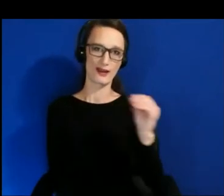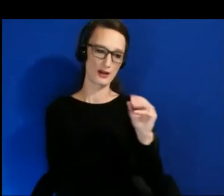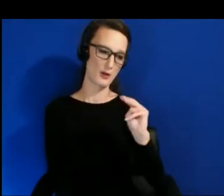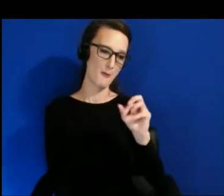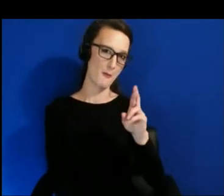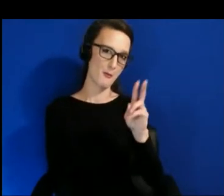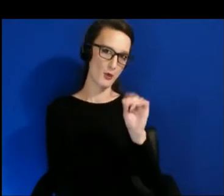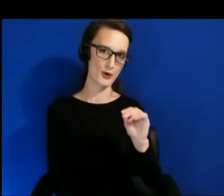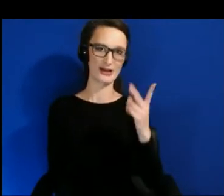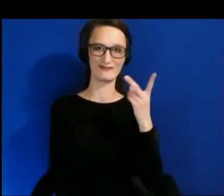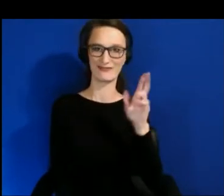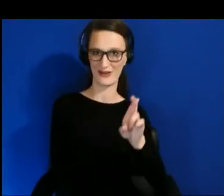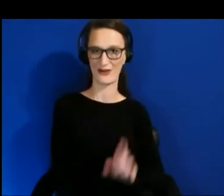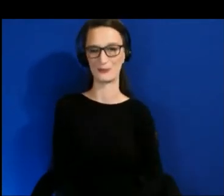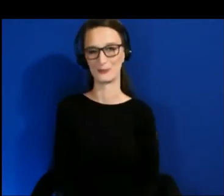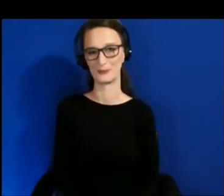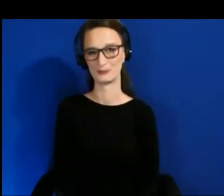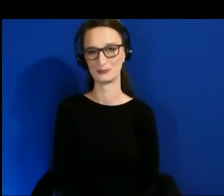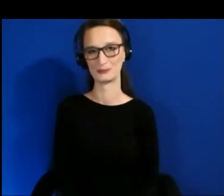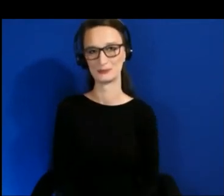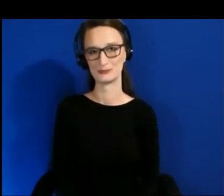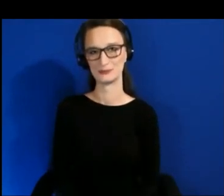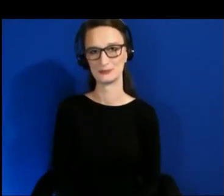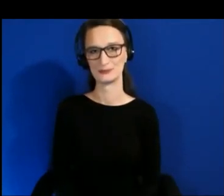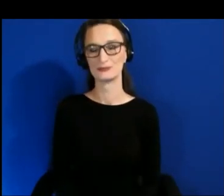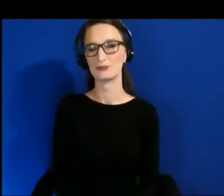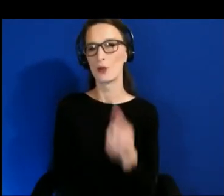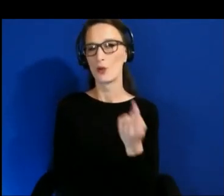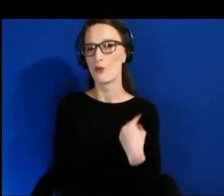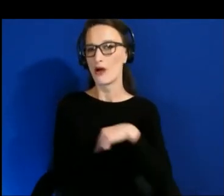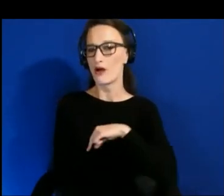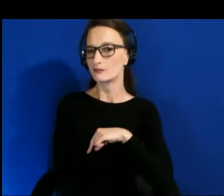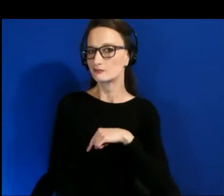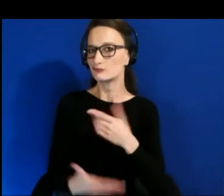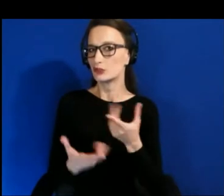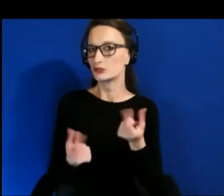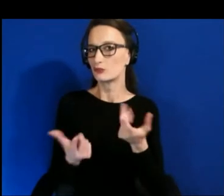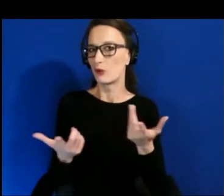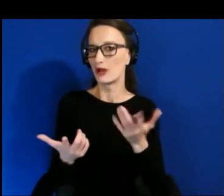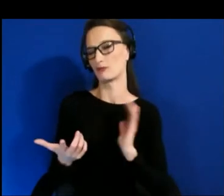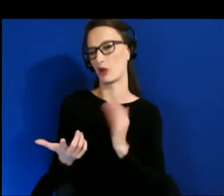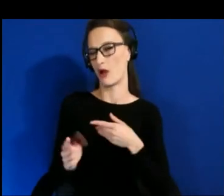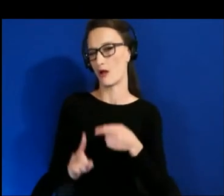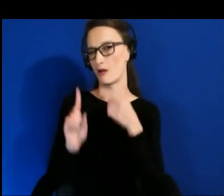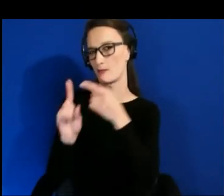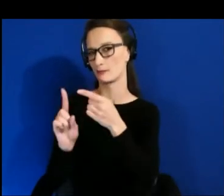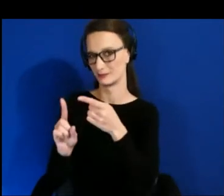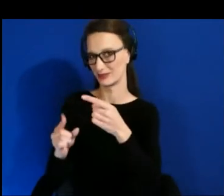One of the things we do, our kind of mission statement is VR for everyone or XR for everyone